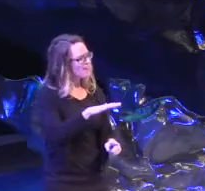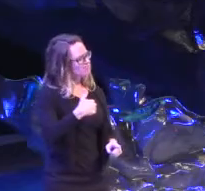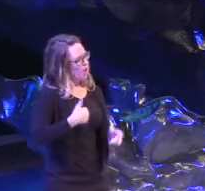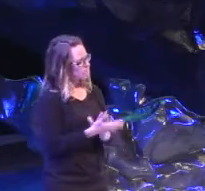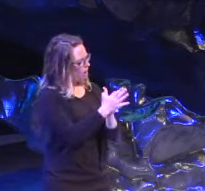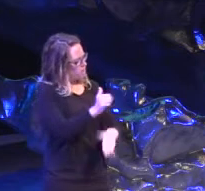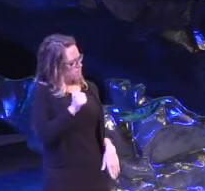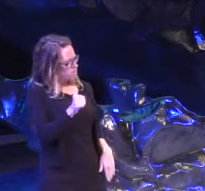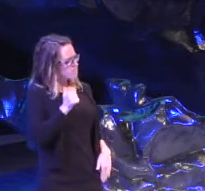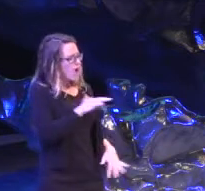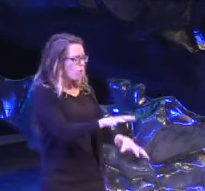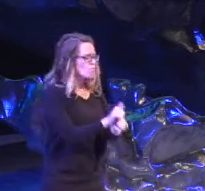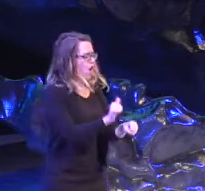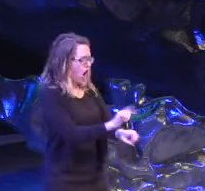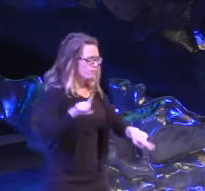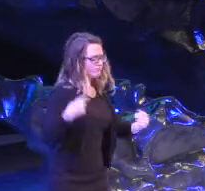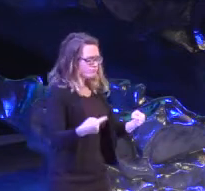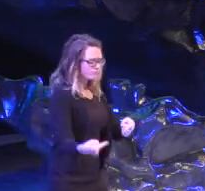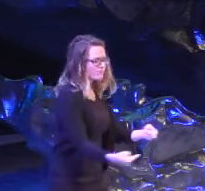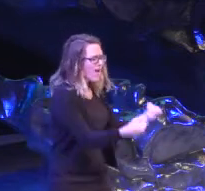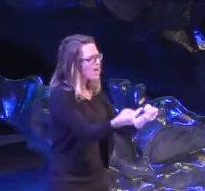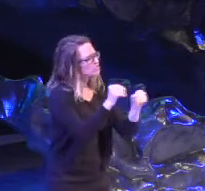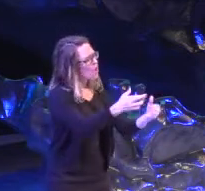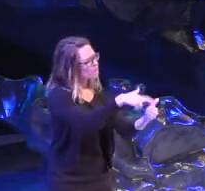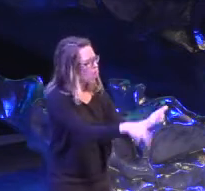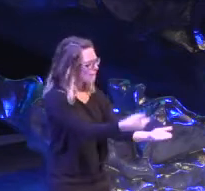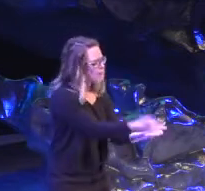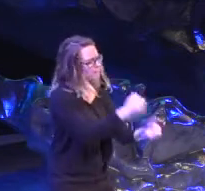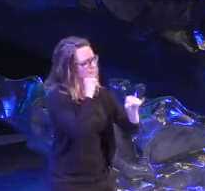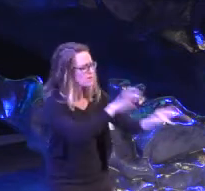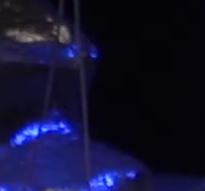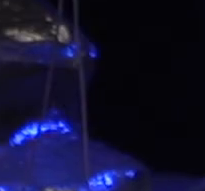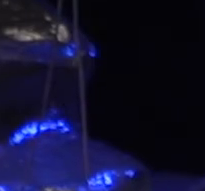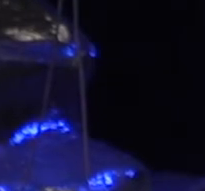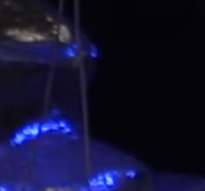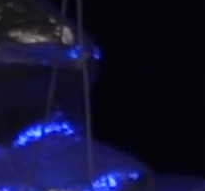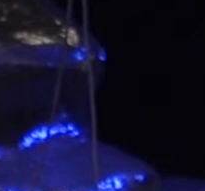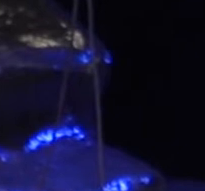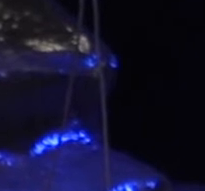All this workin', nothin' to show for Sometimes I don't want it no more